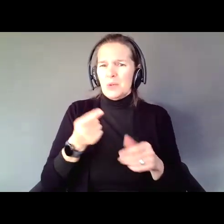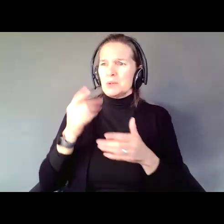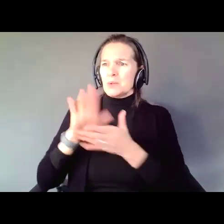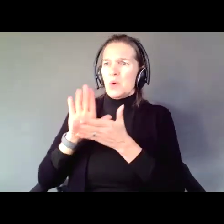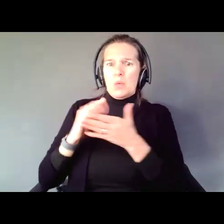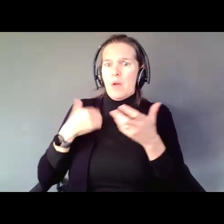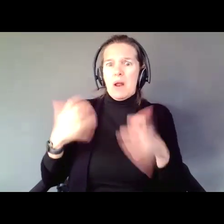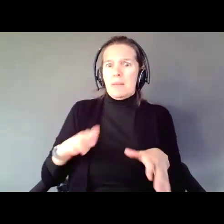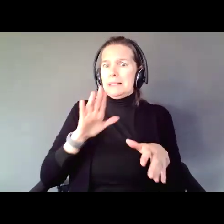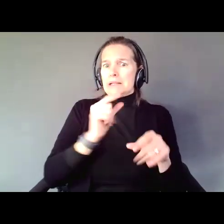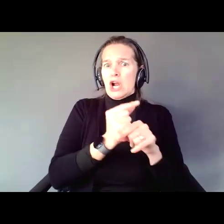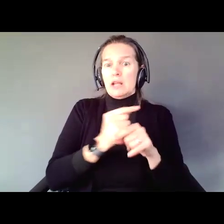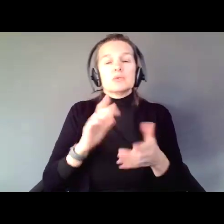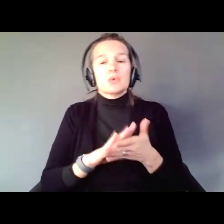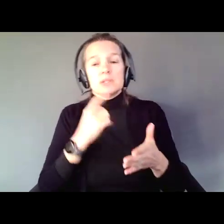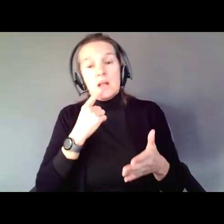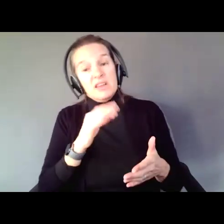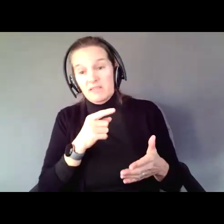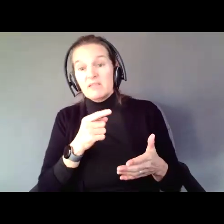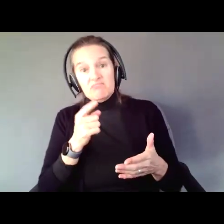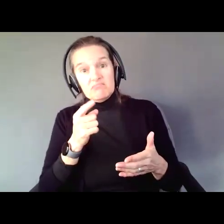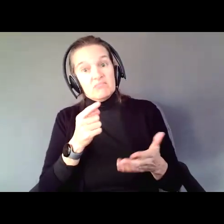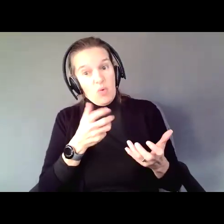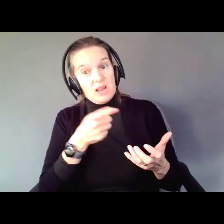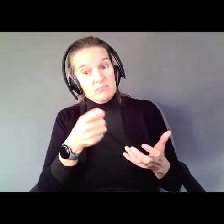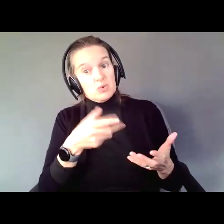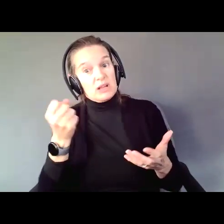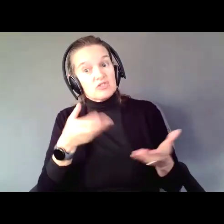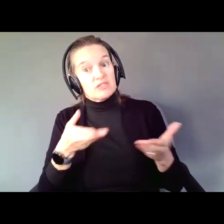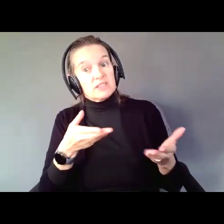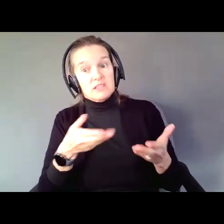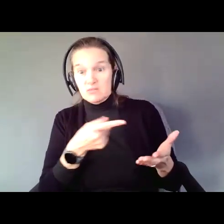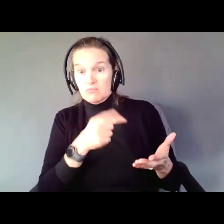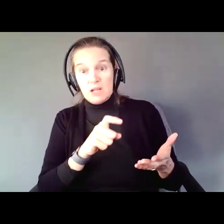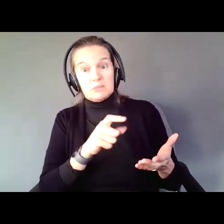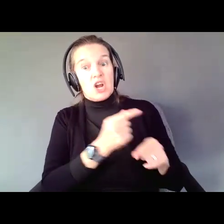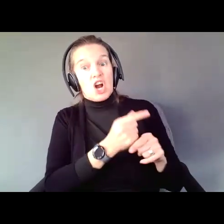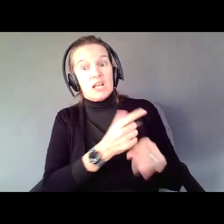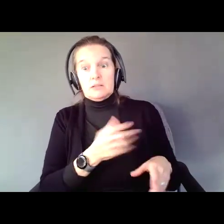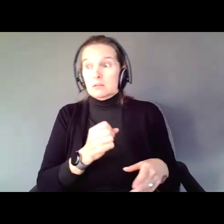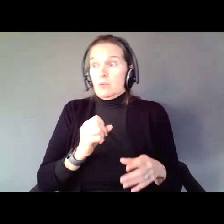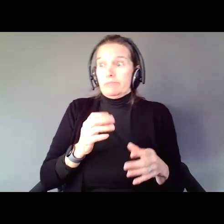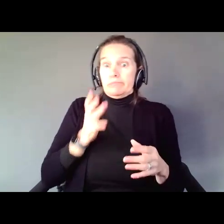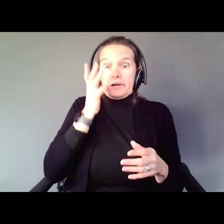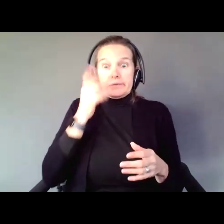The school said if you want him to get services, you have to become his guardian. So what's a parent to do? They became guardians.